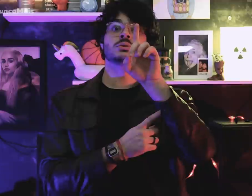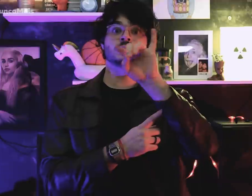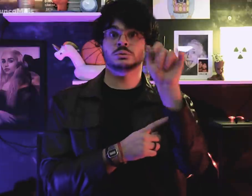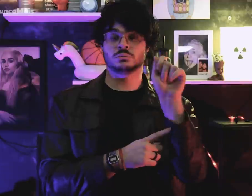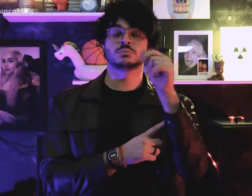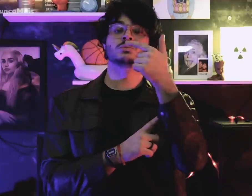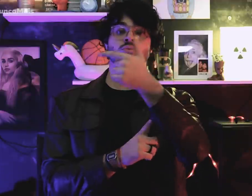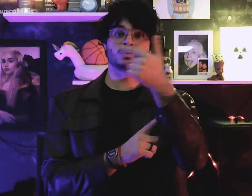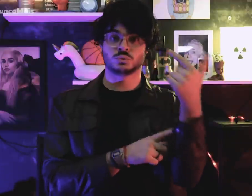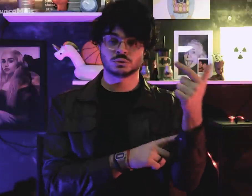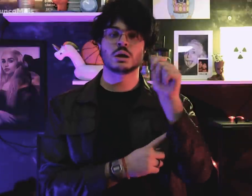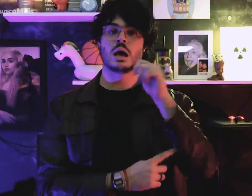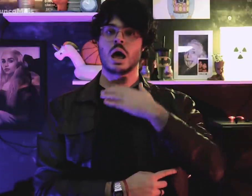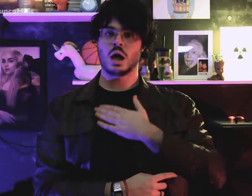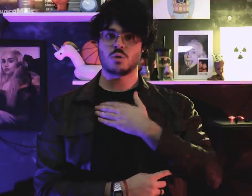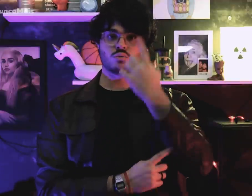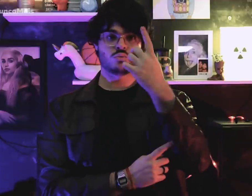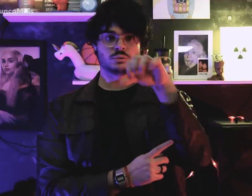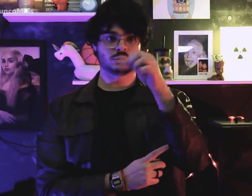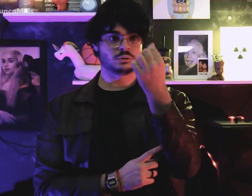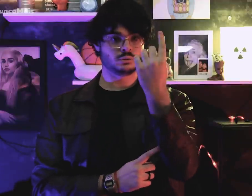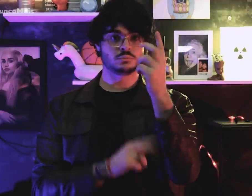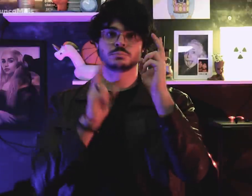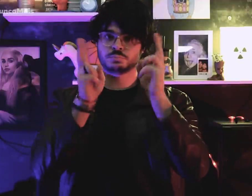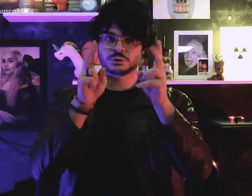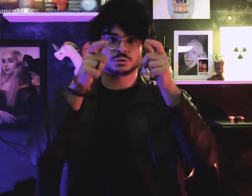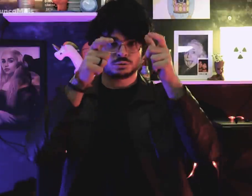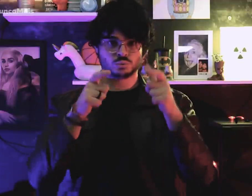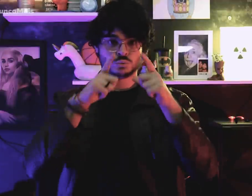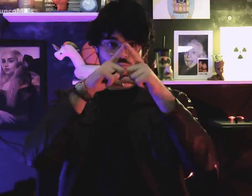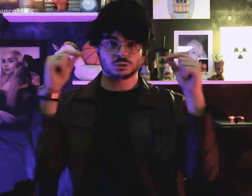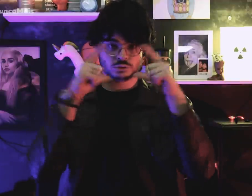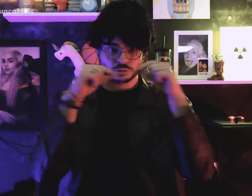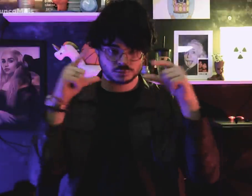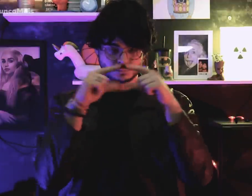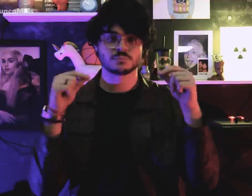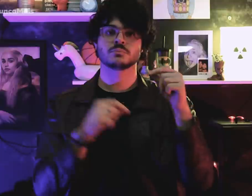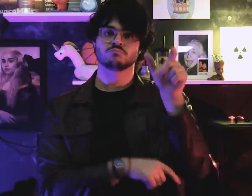On August 22, 1961, in Brasilia,